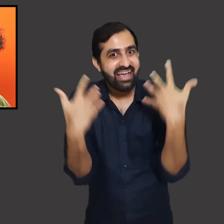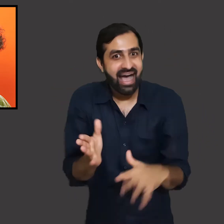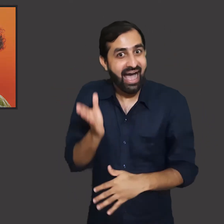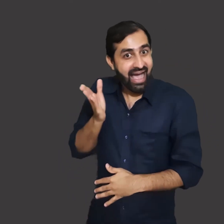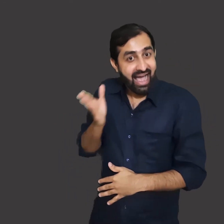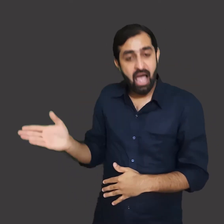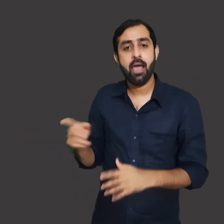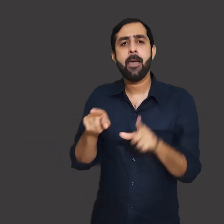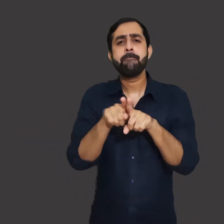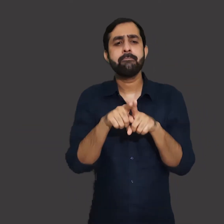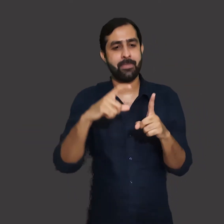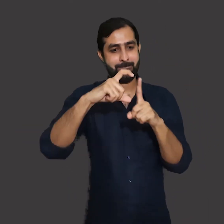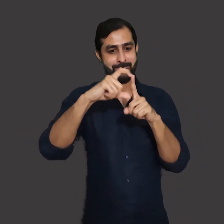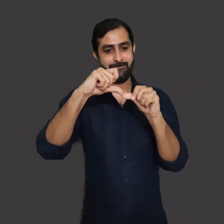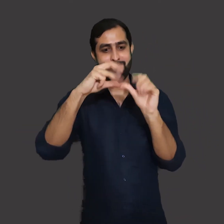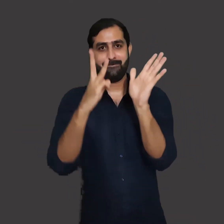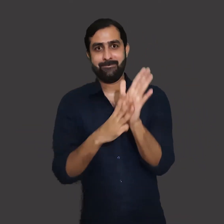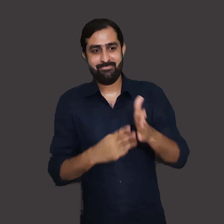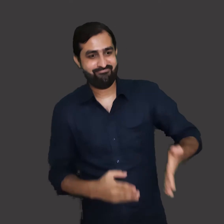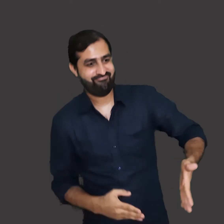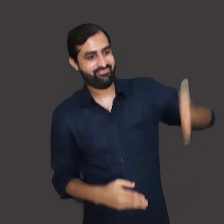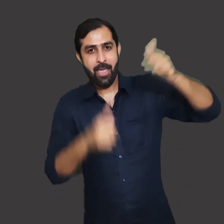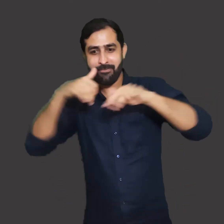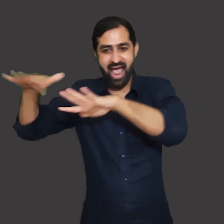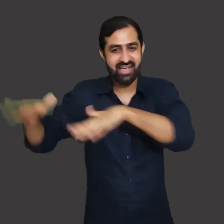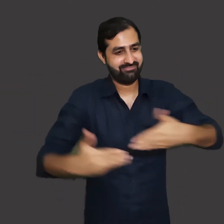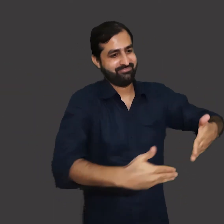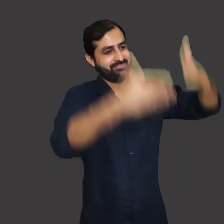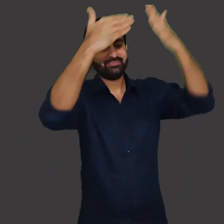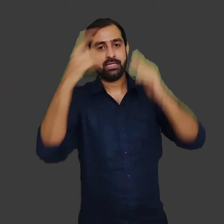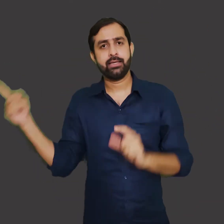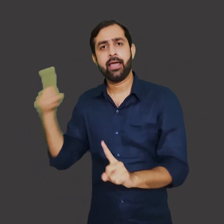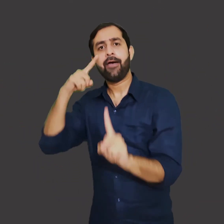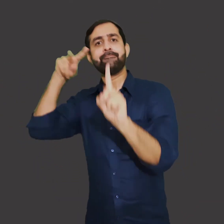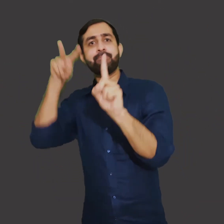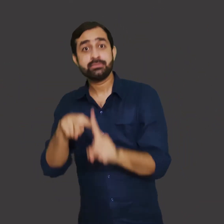and its effect on environment and the people. She has pressed on the topic of